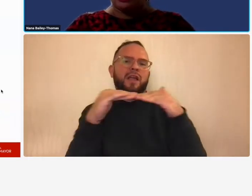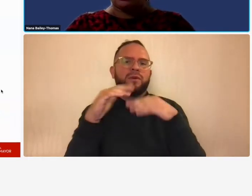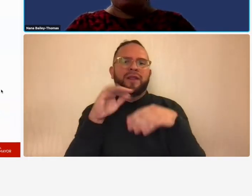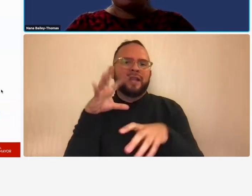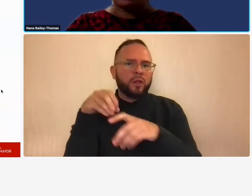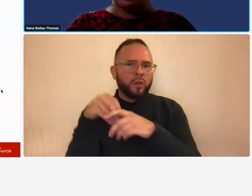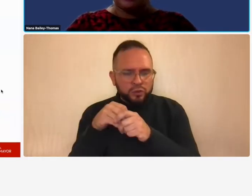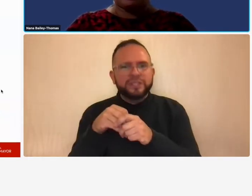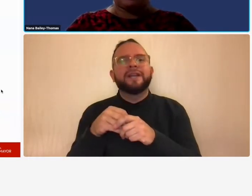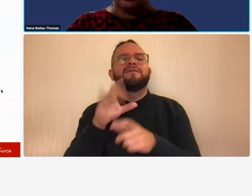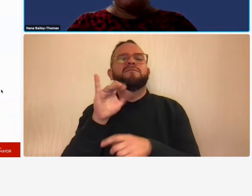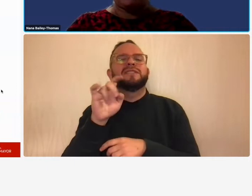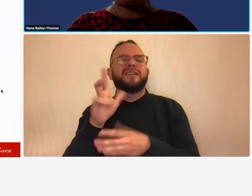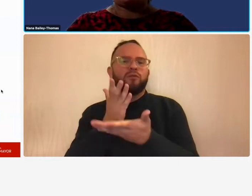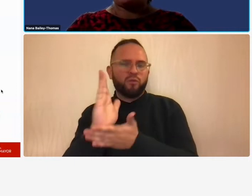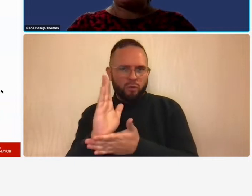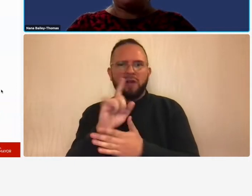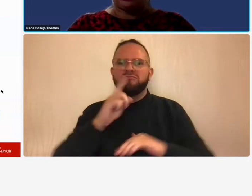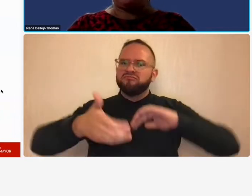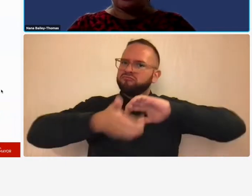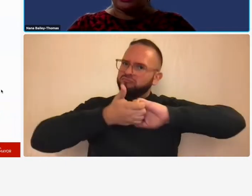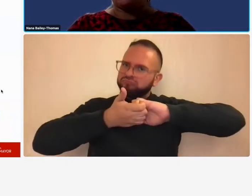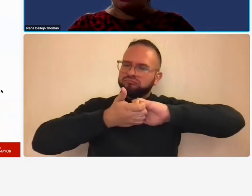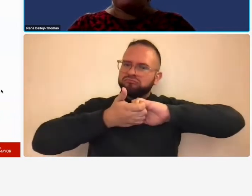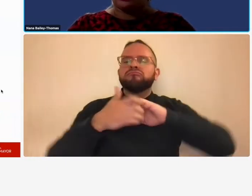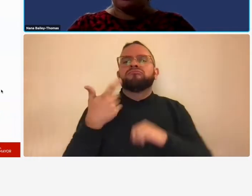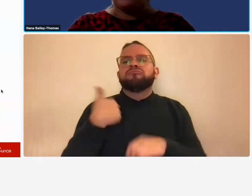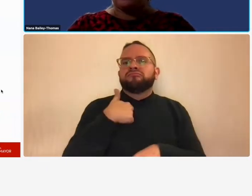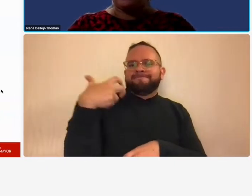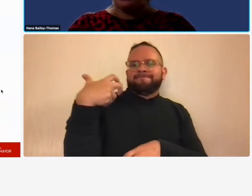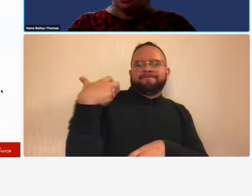works collaboratively with the office of the chief's financial officer office of